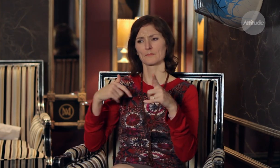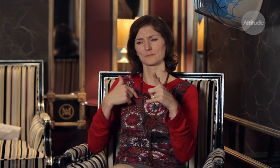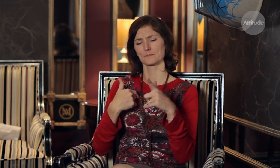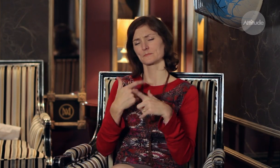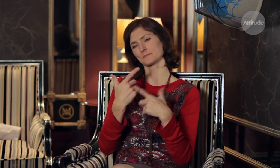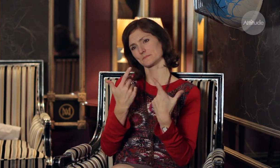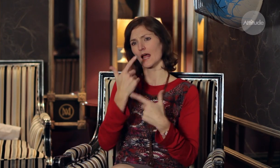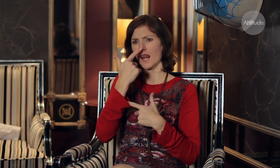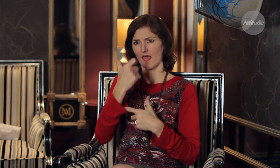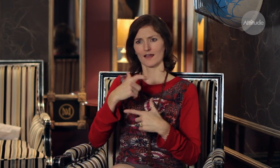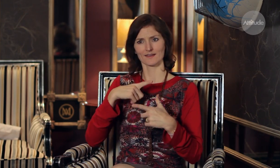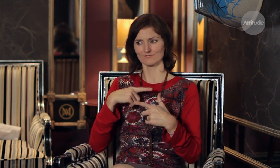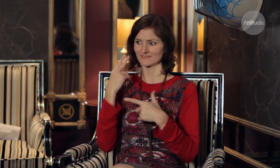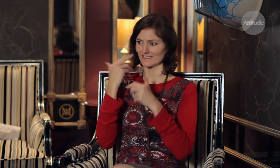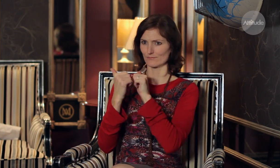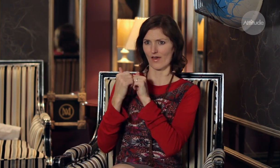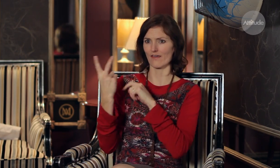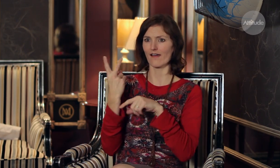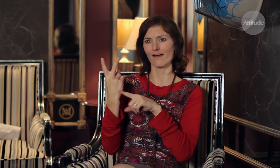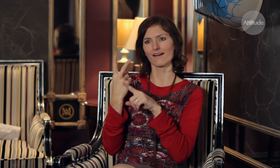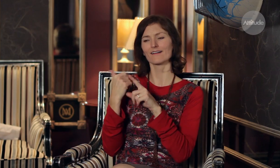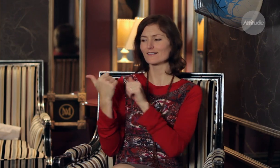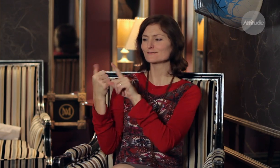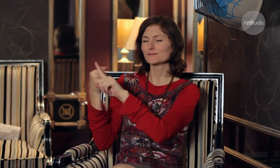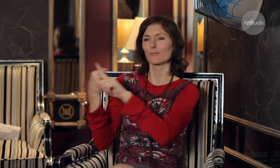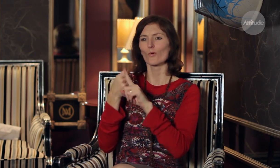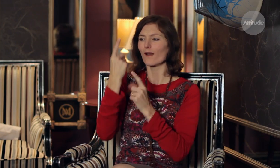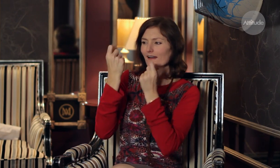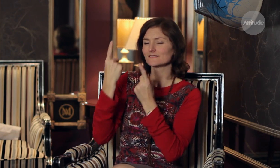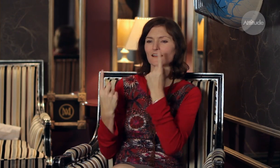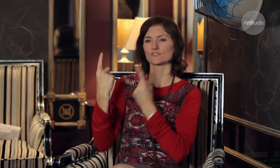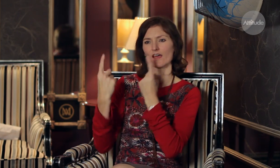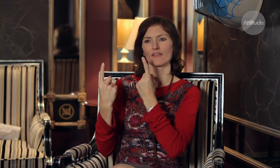I was lucky growing up to have a deaf brother so we could actually support each other.